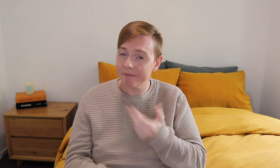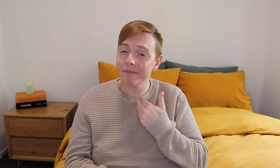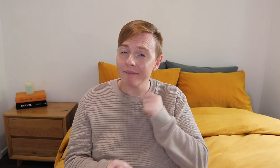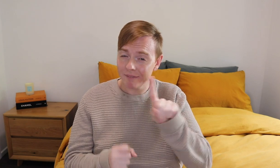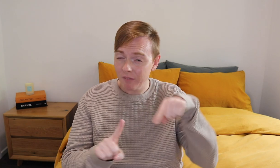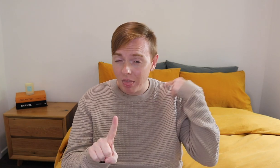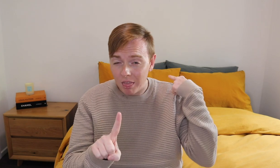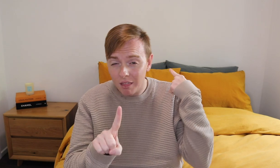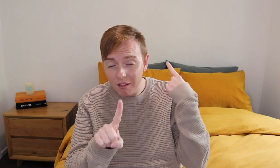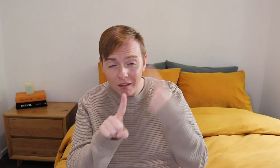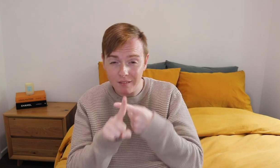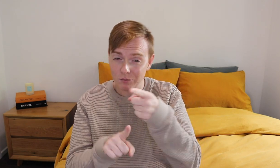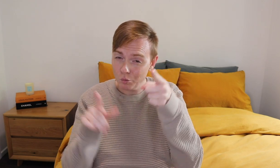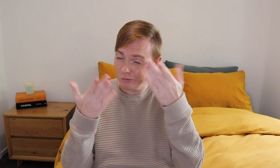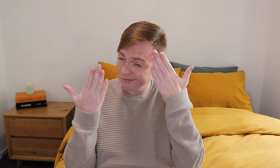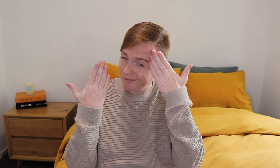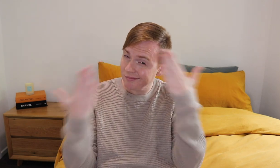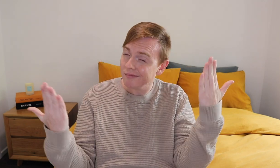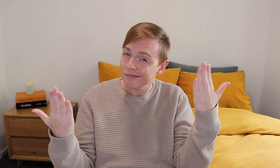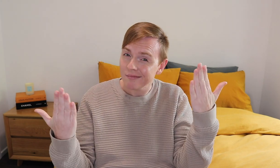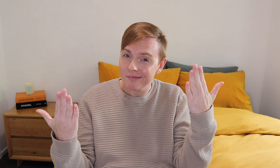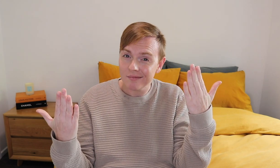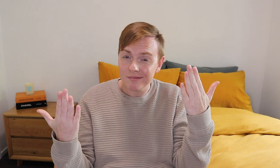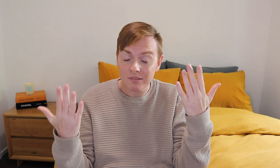Q: I have had a crush on you for years and you still don't know about it.